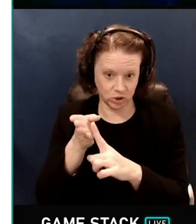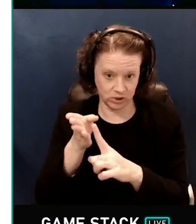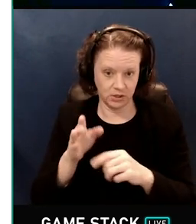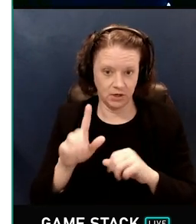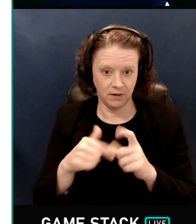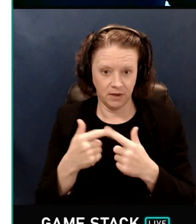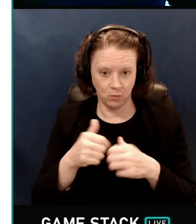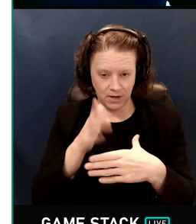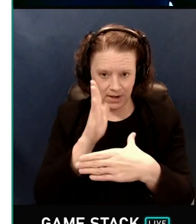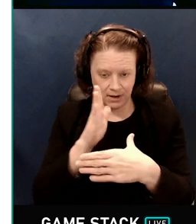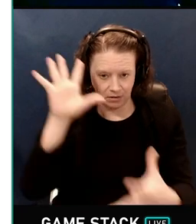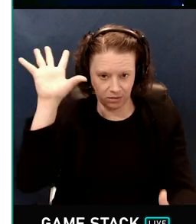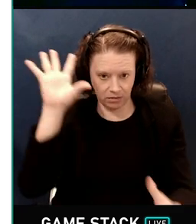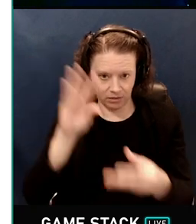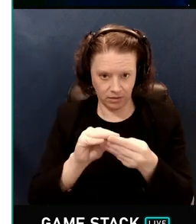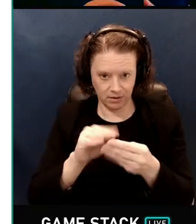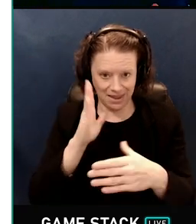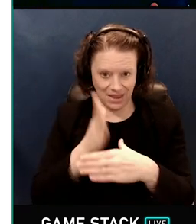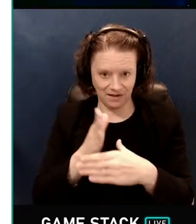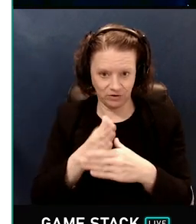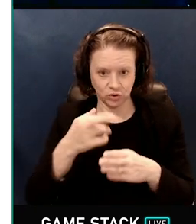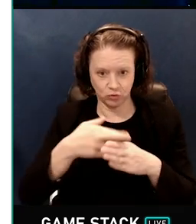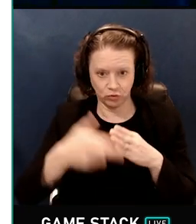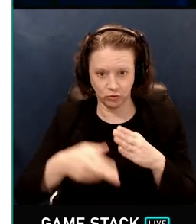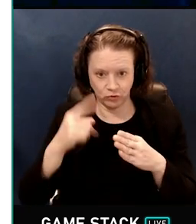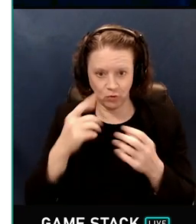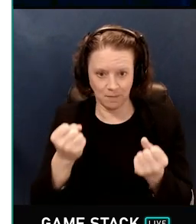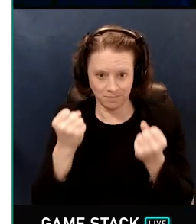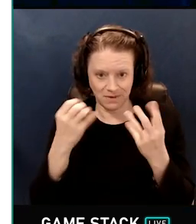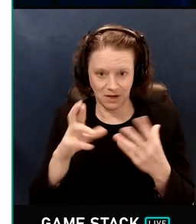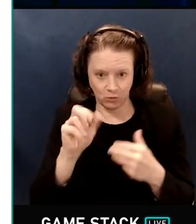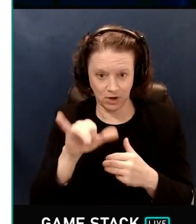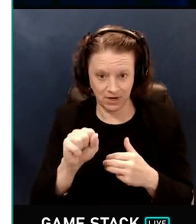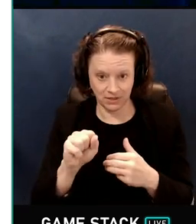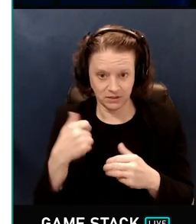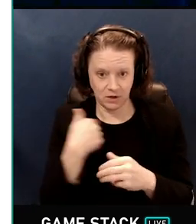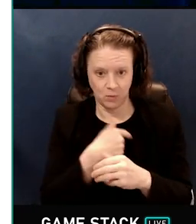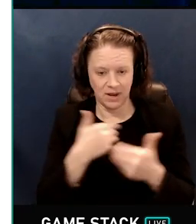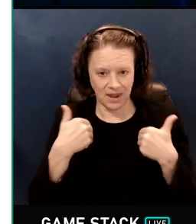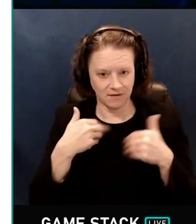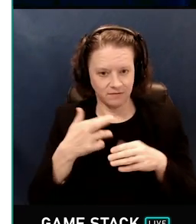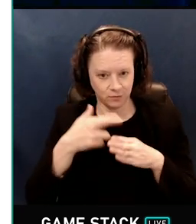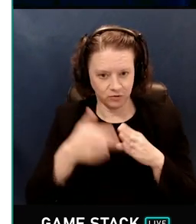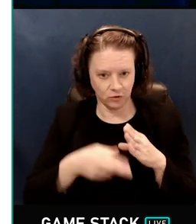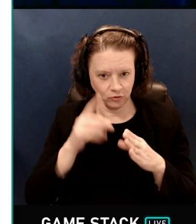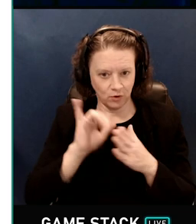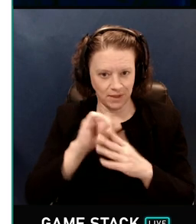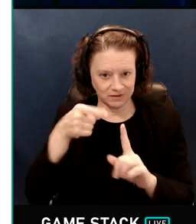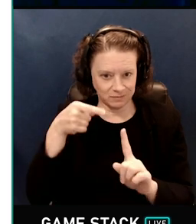And then we just average the results for lots of rays and you have the results for the pixel.